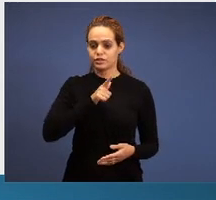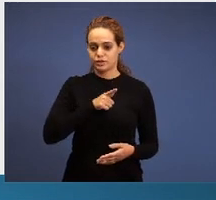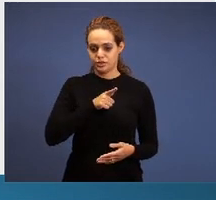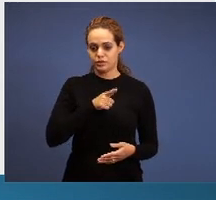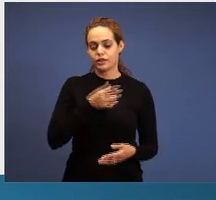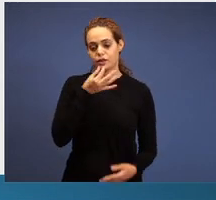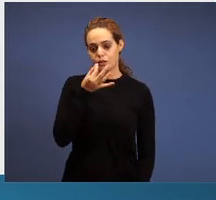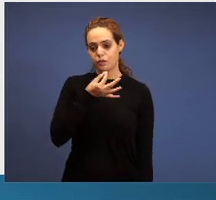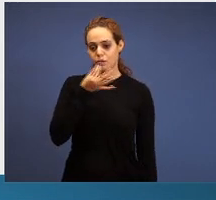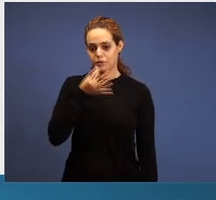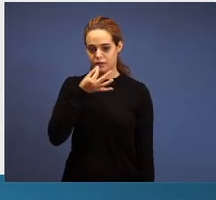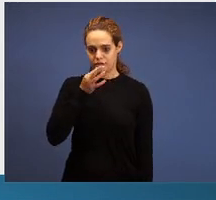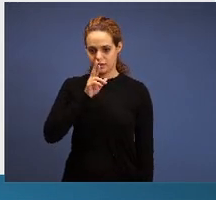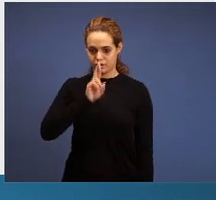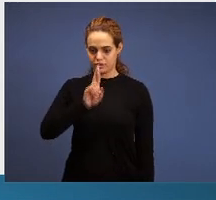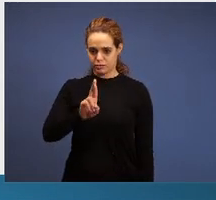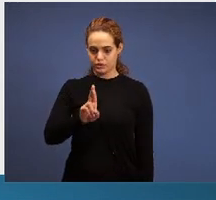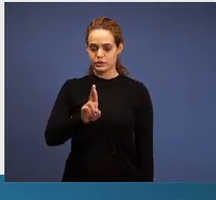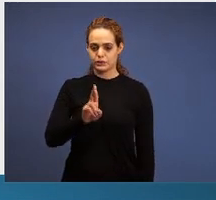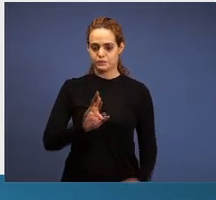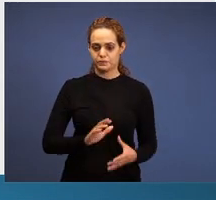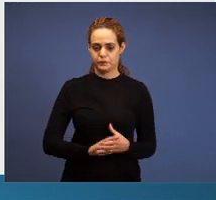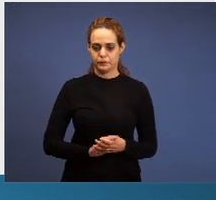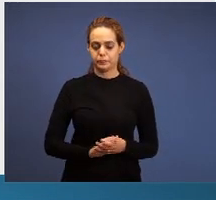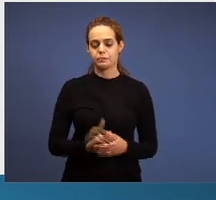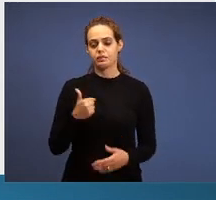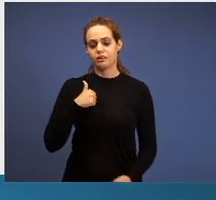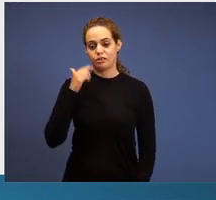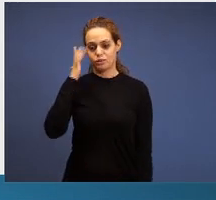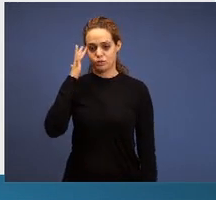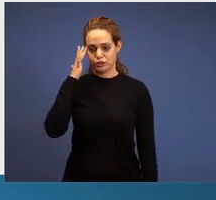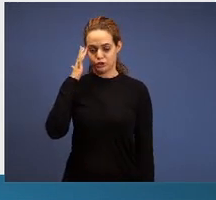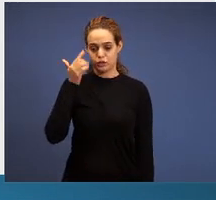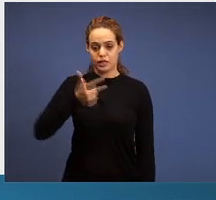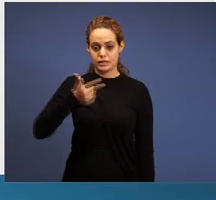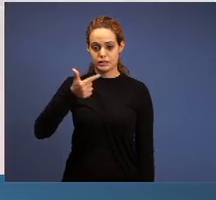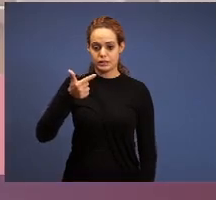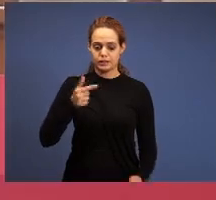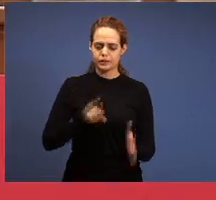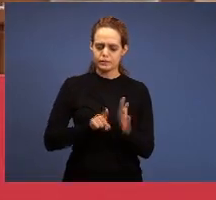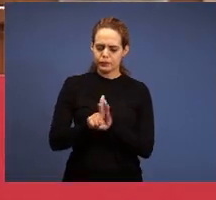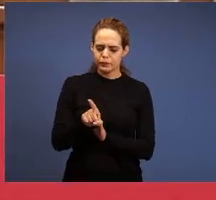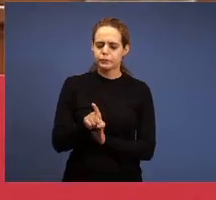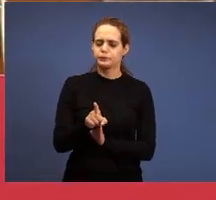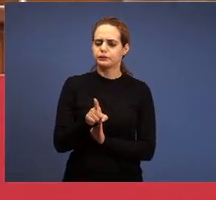I think that the second question, in fact, is a little more difficult because it’s a